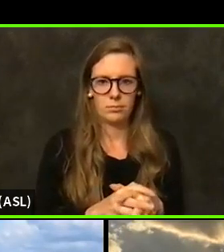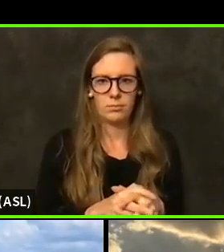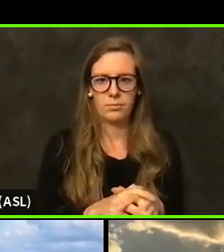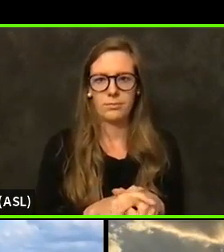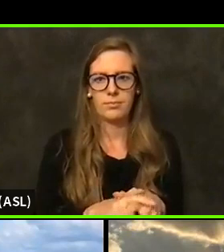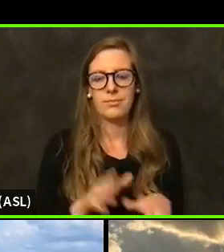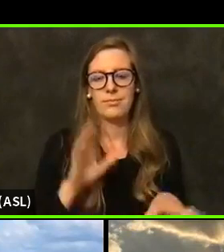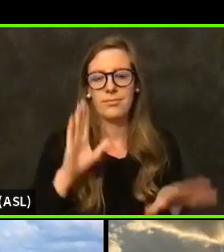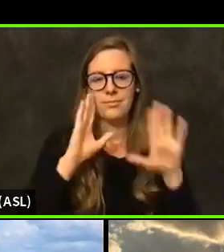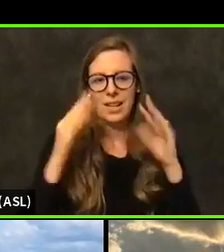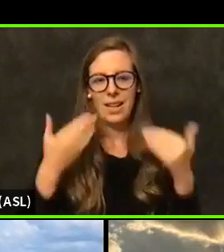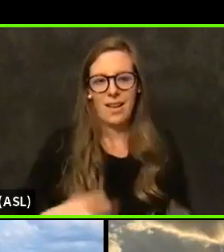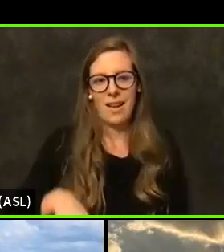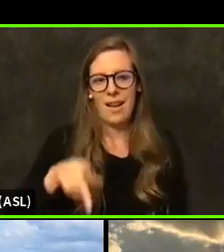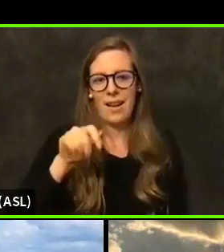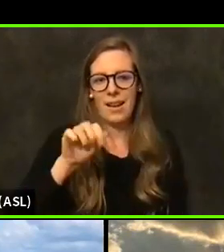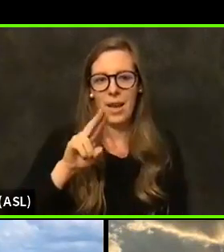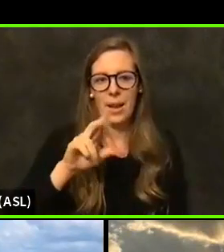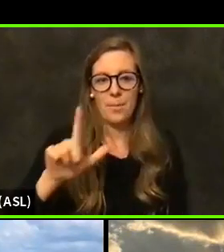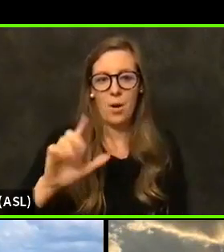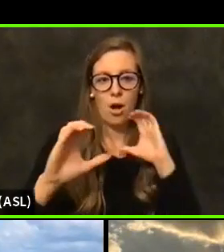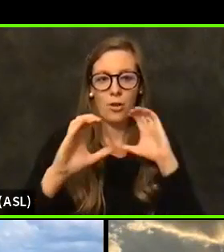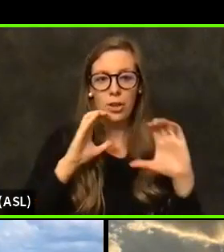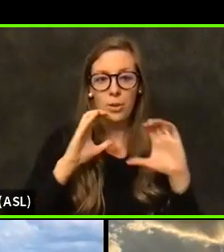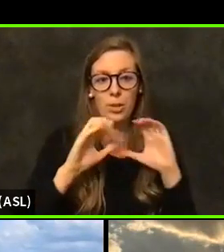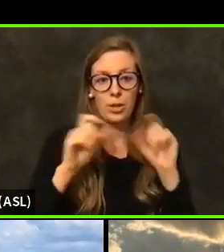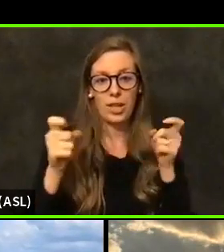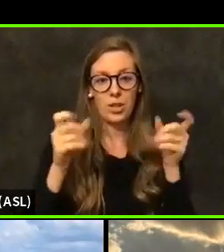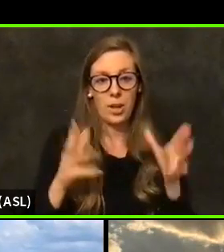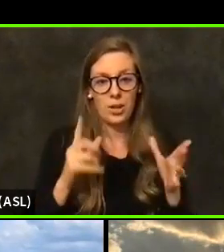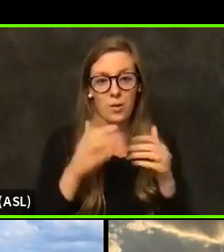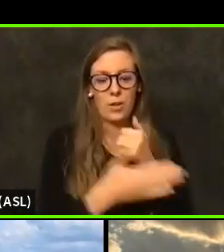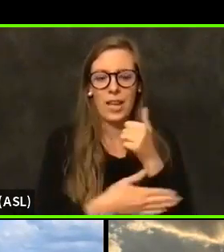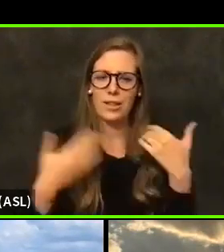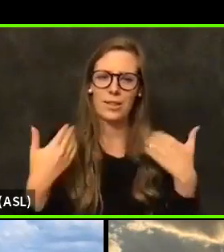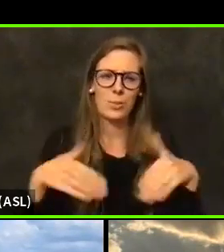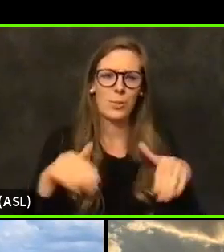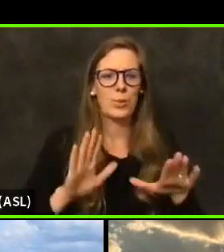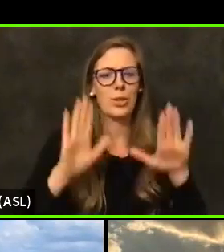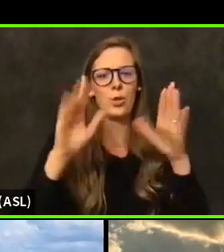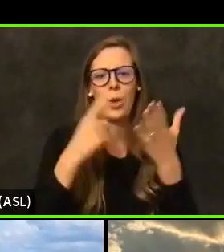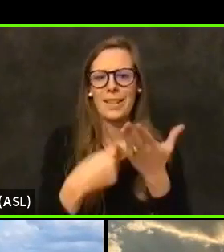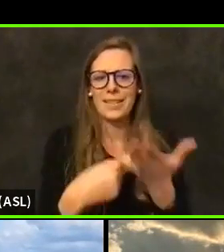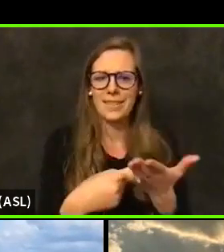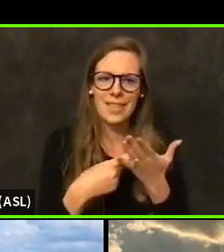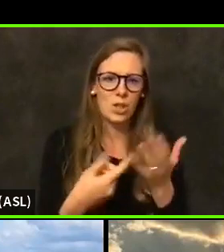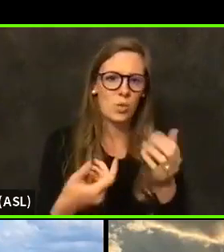Paul Gullixson communications manager for the county. This is a great discussion. We've covered a lot of territory here.